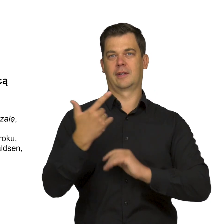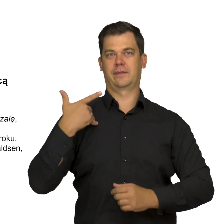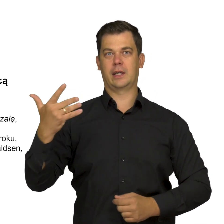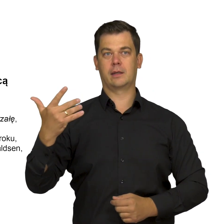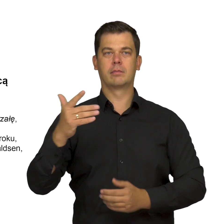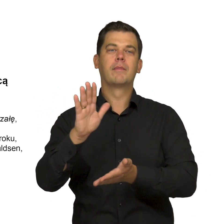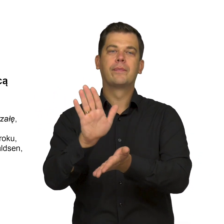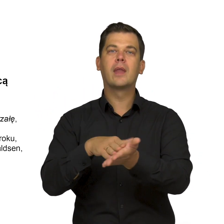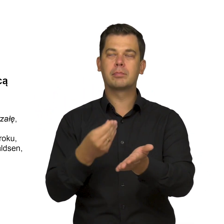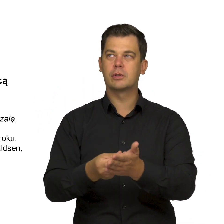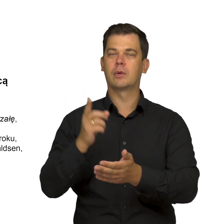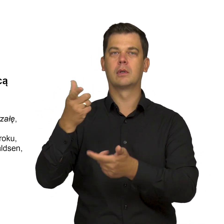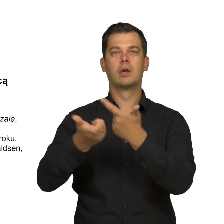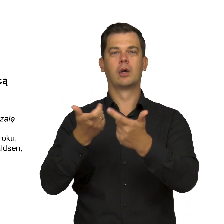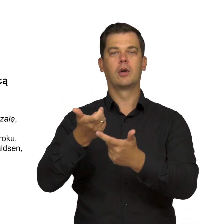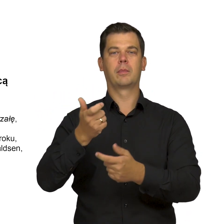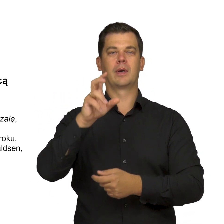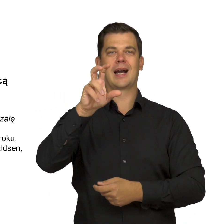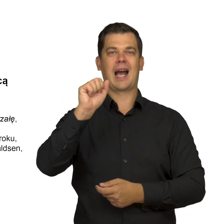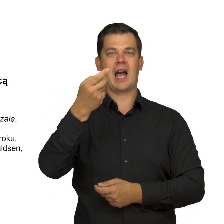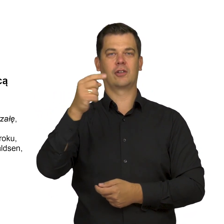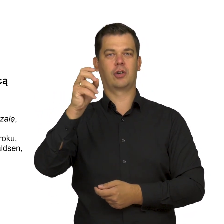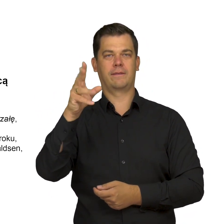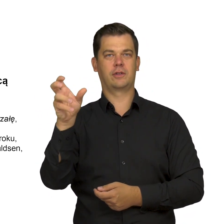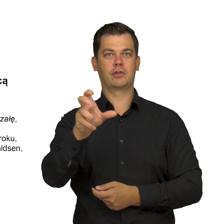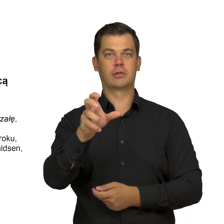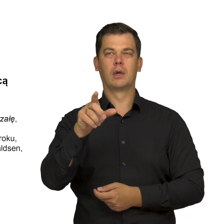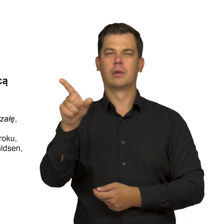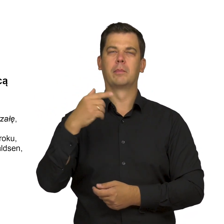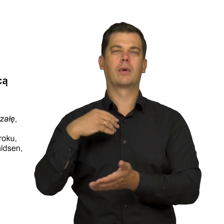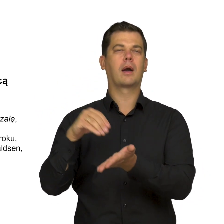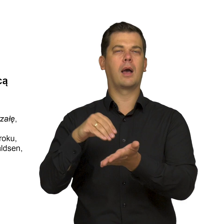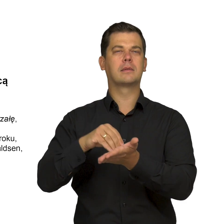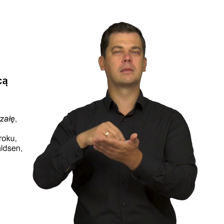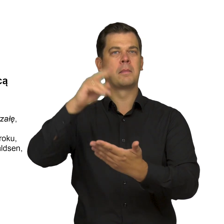from the North in Polish art. Take Rafał Hadziewicz, for example. This classicizing painter spent a few years